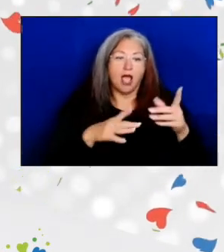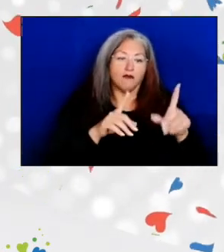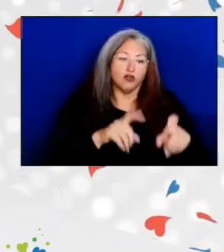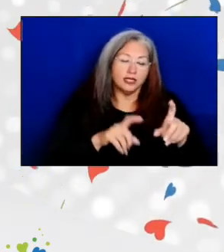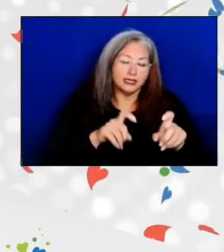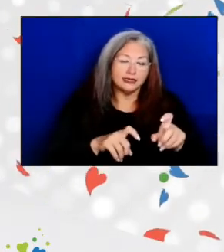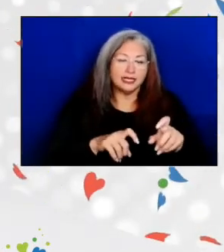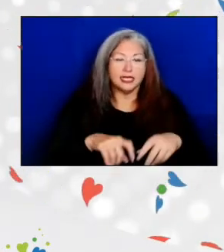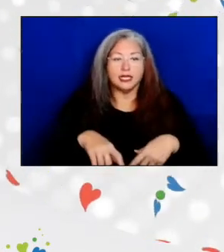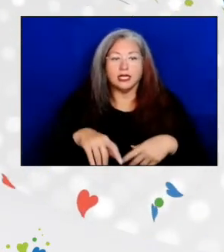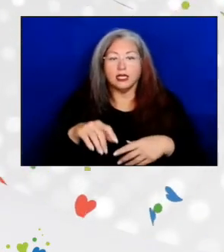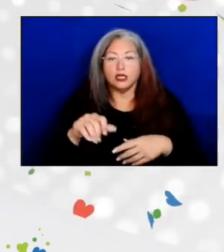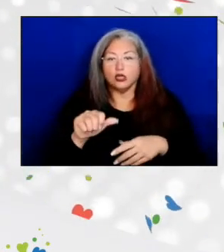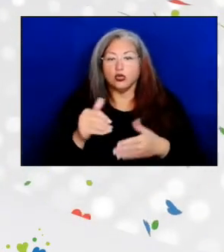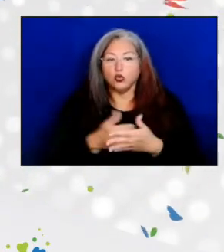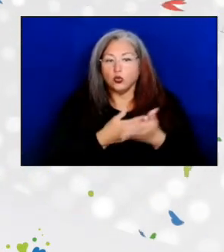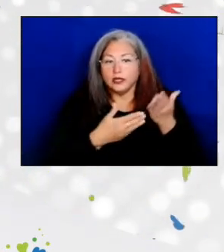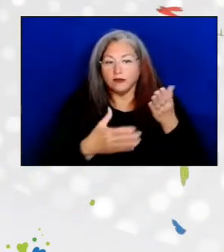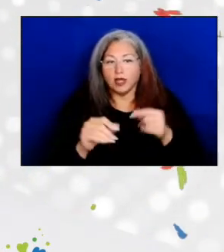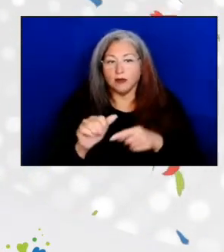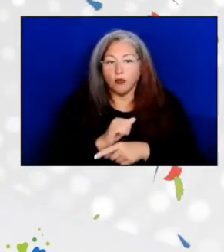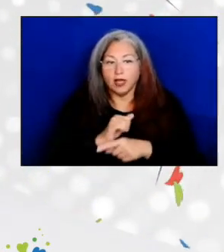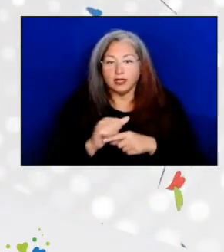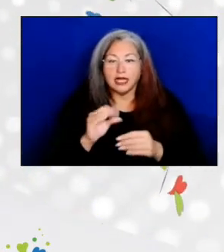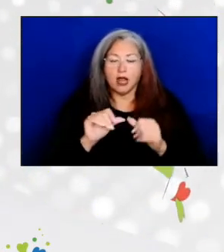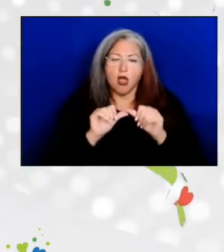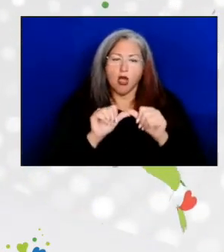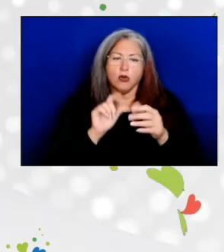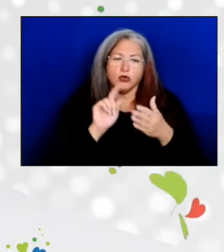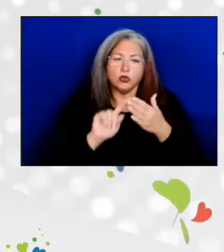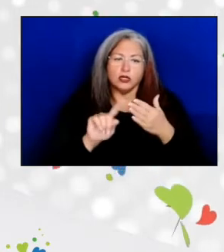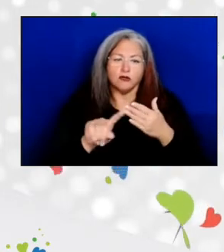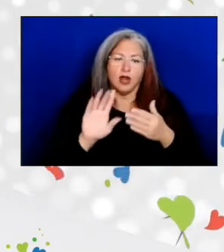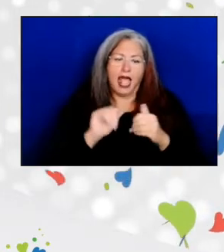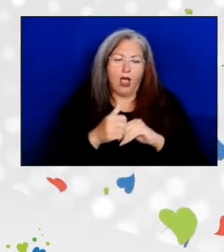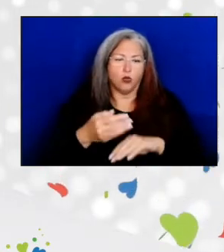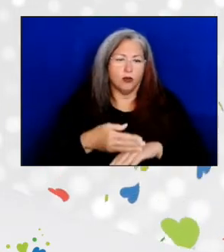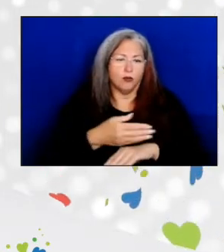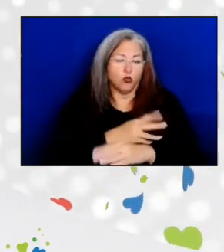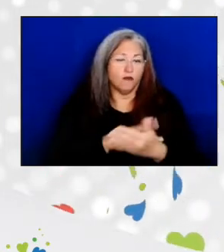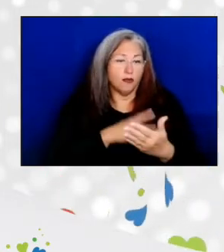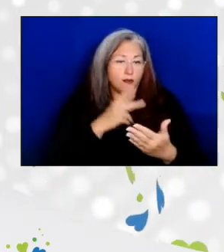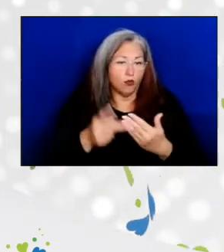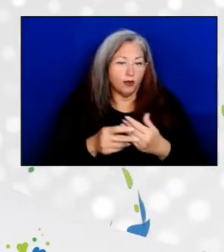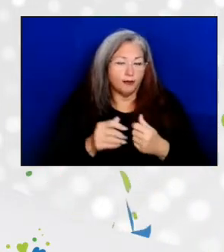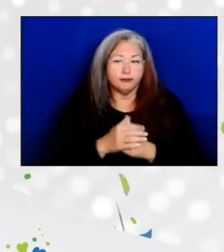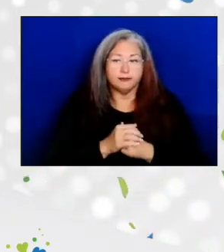and ensuring ongoing research to improve the program. And then COVID happened.